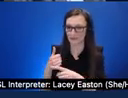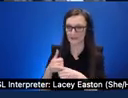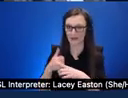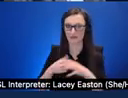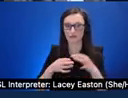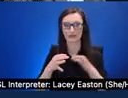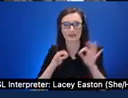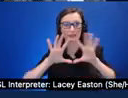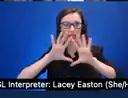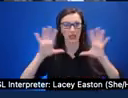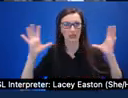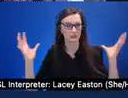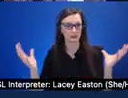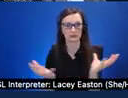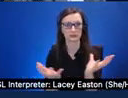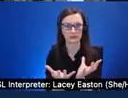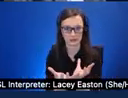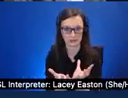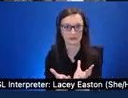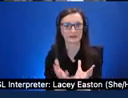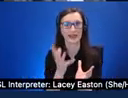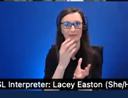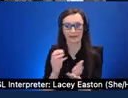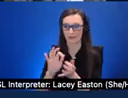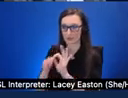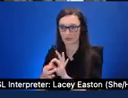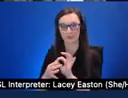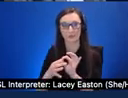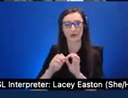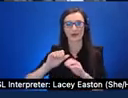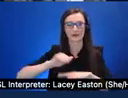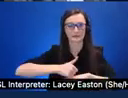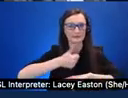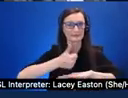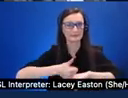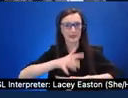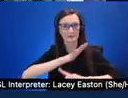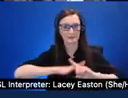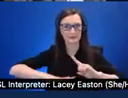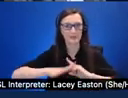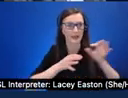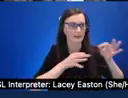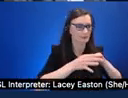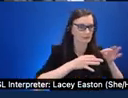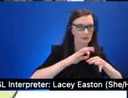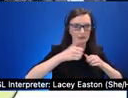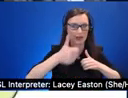also interpret them spatially and describe these information to the blind user um next slide please